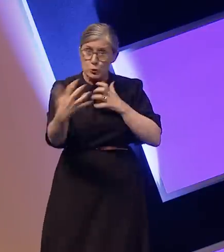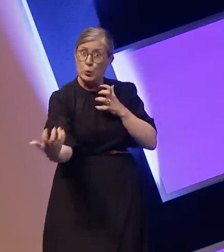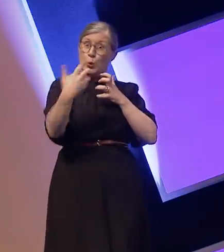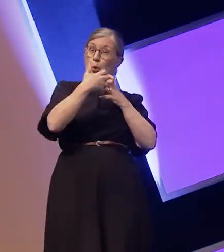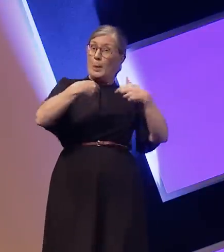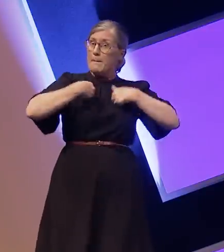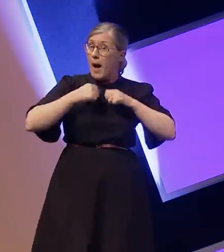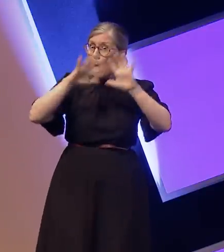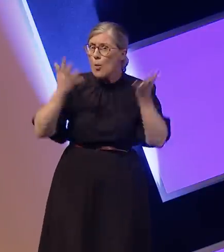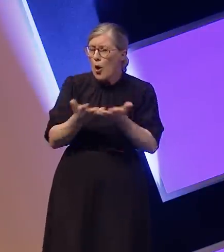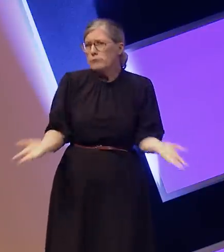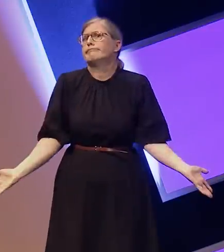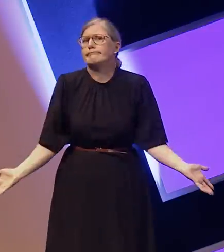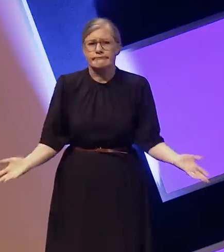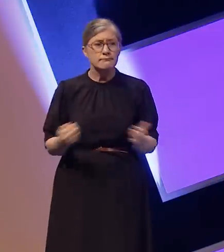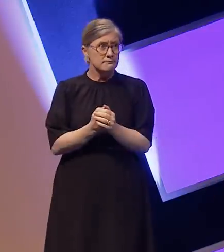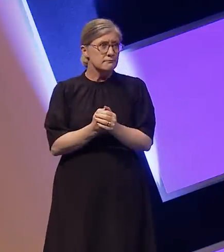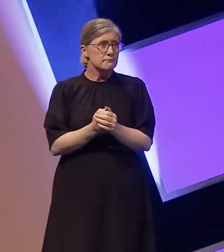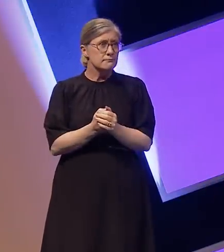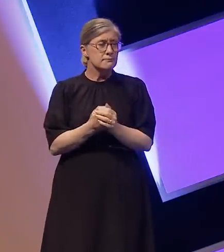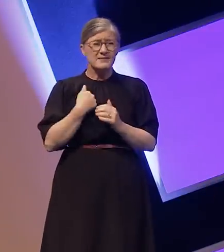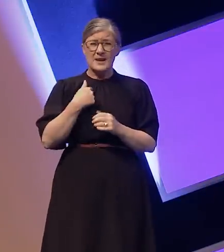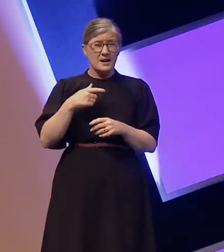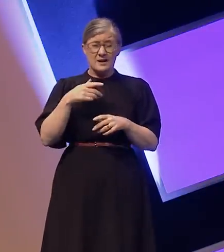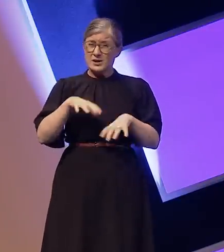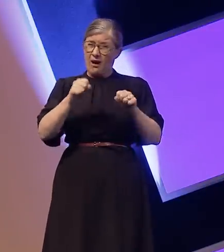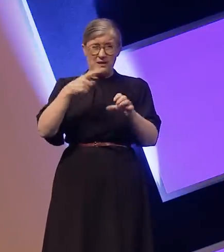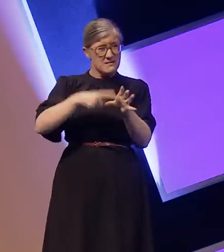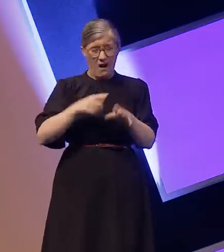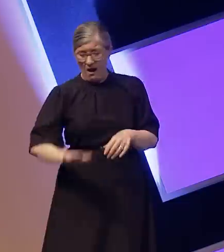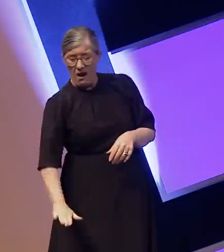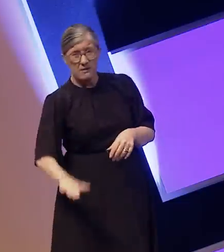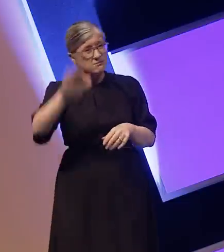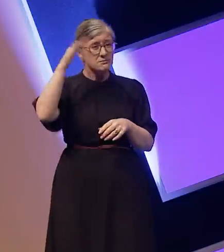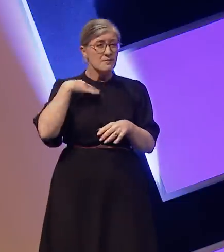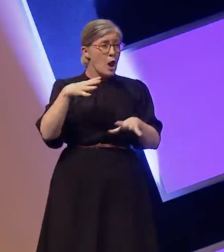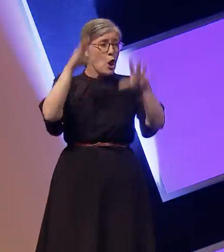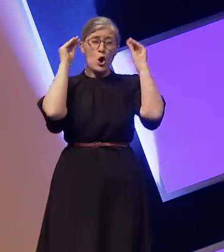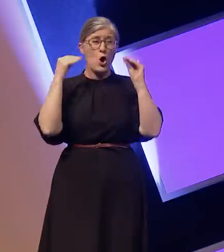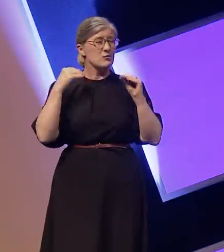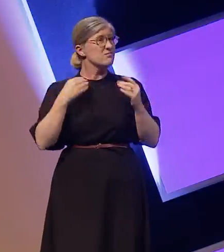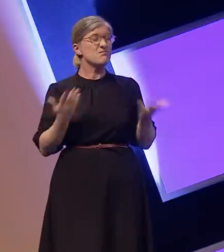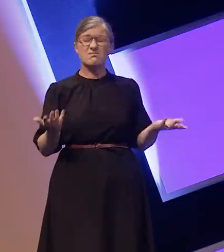I learned from a very early age that I live in the hearing world, and I have to accept that. We see